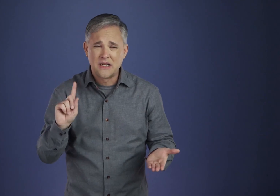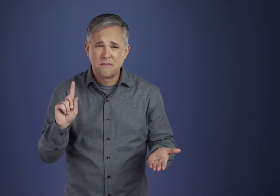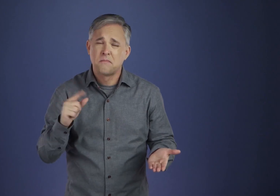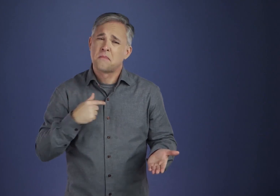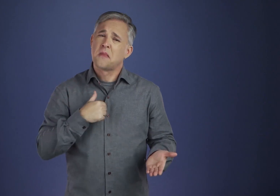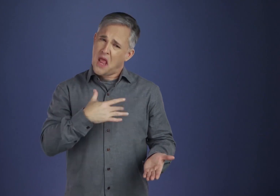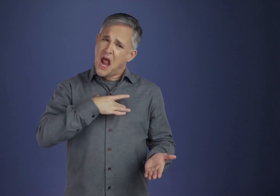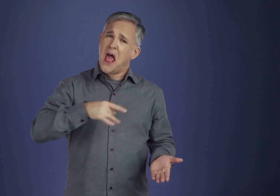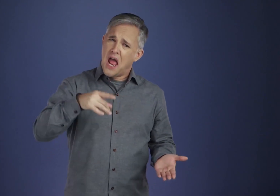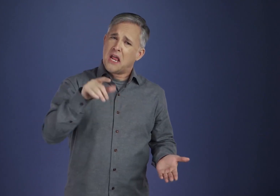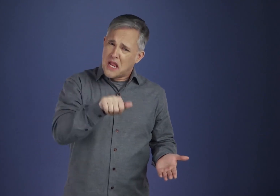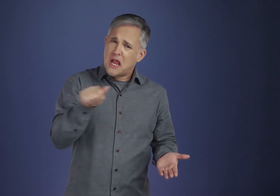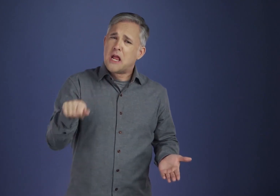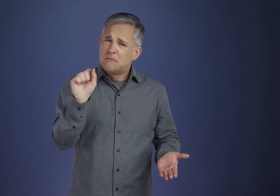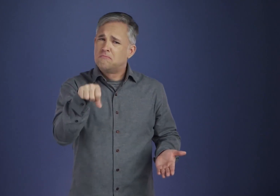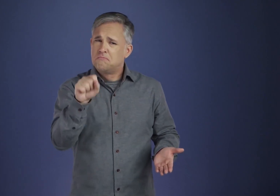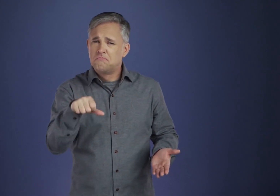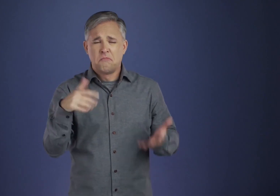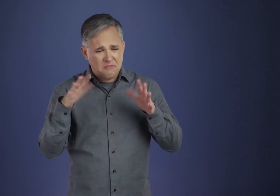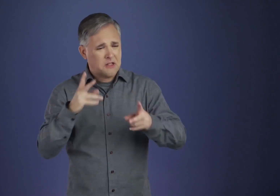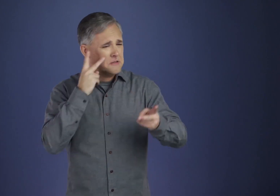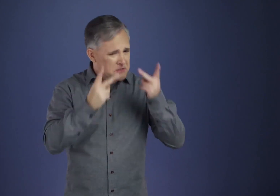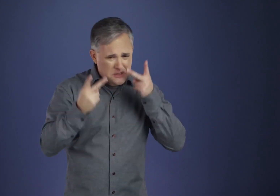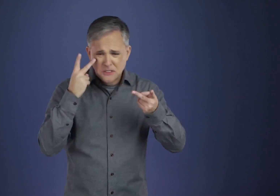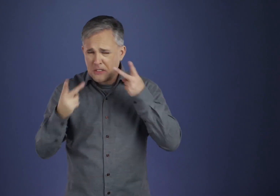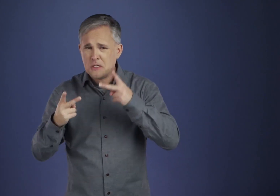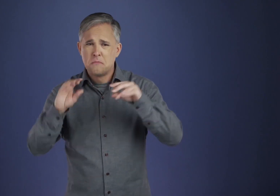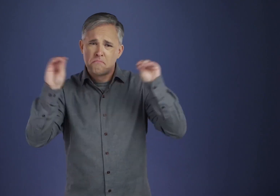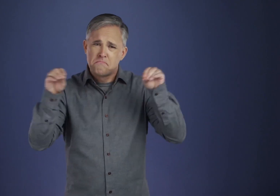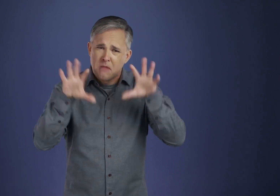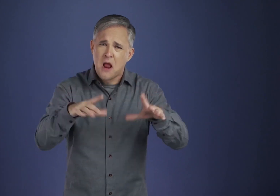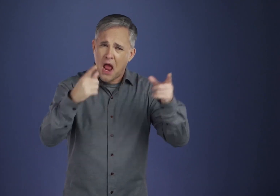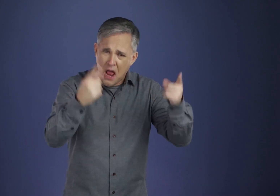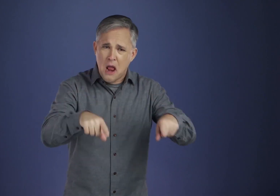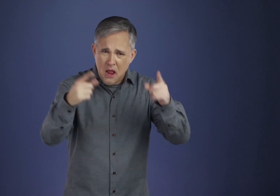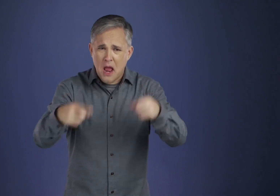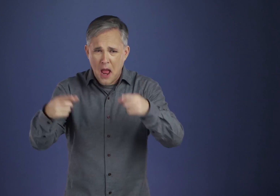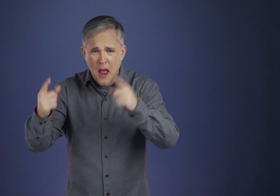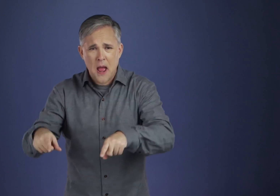We liked A.A. all right, and were quick to say that it had done miracles.